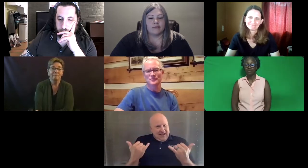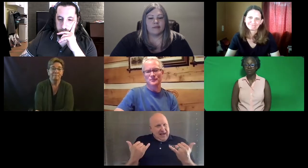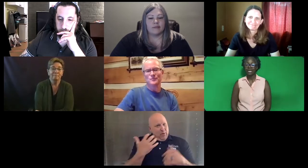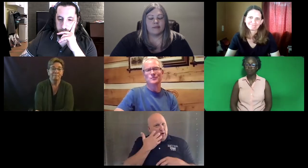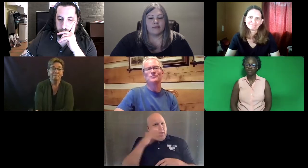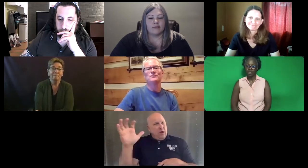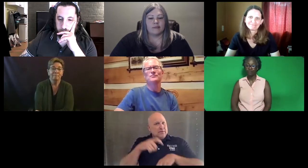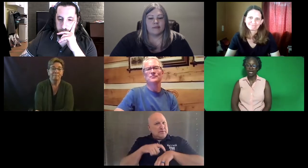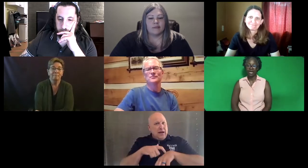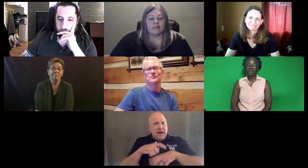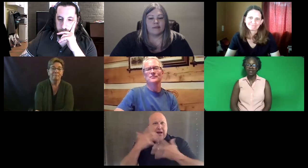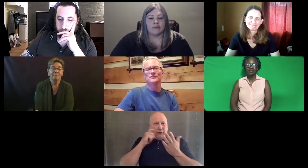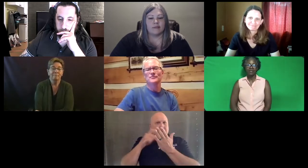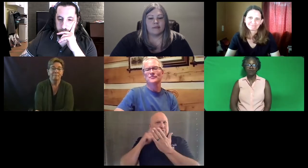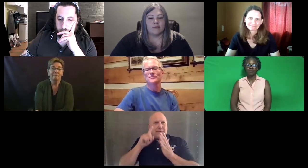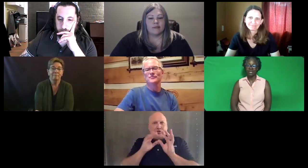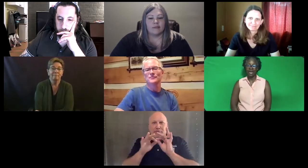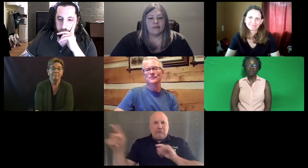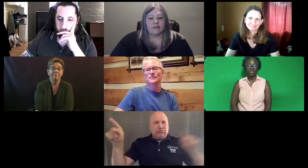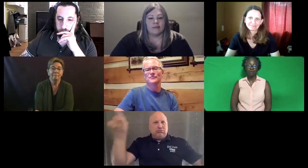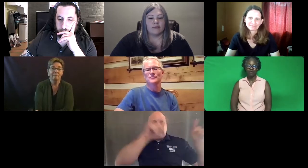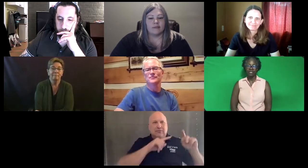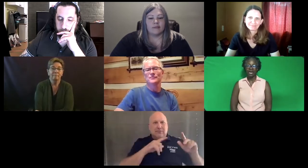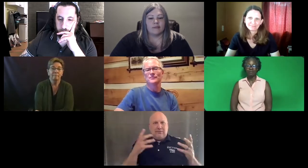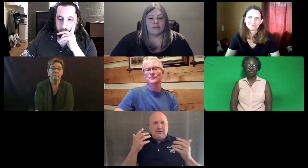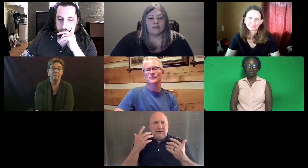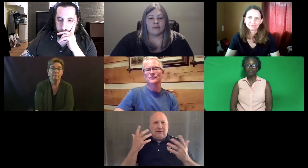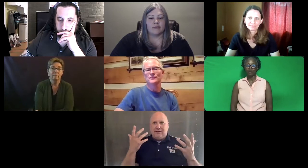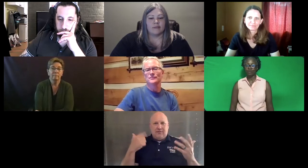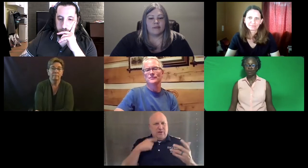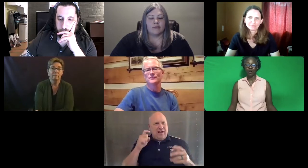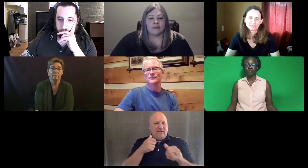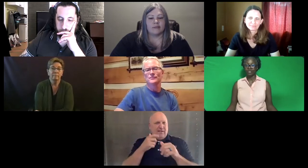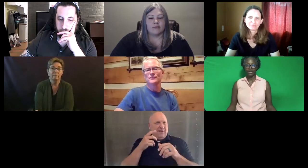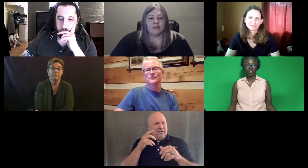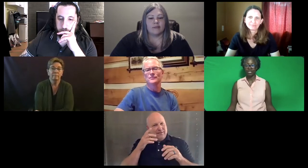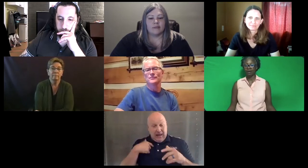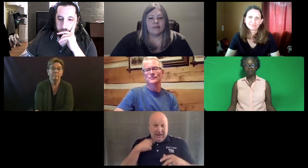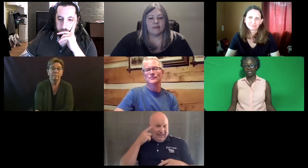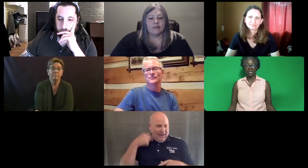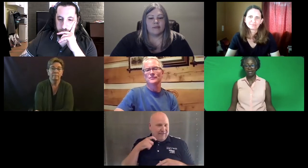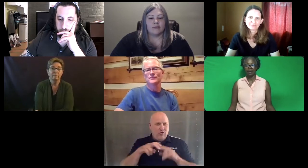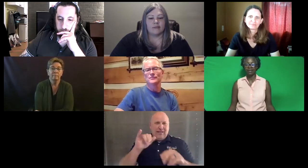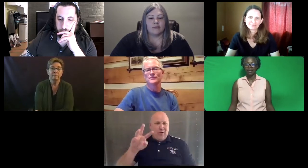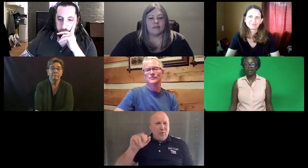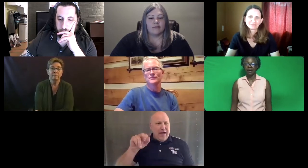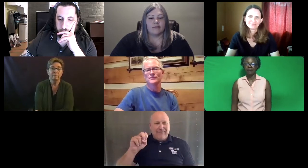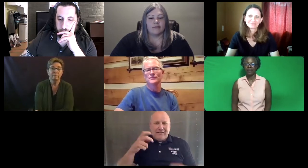So we kept pushing for that. So now is the perfect time. You see deaf interpreters all over the nation on media.